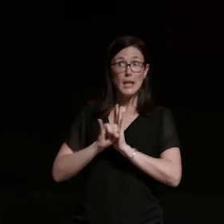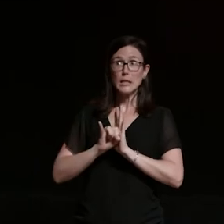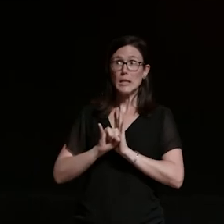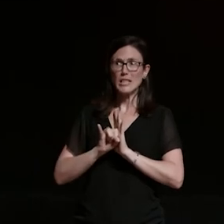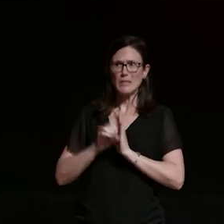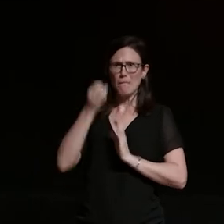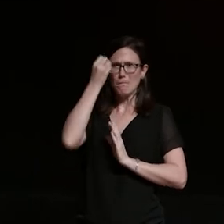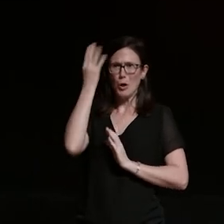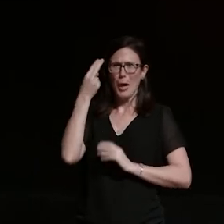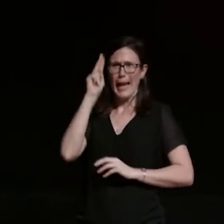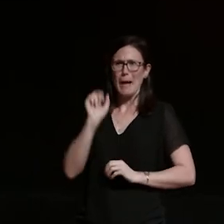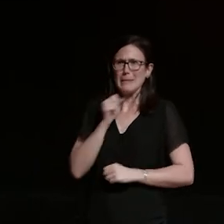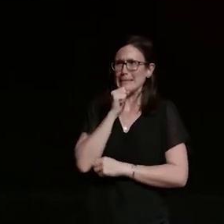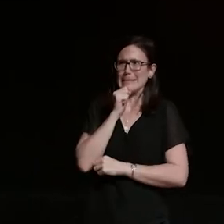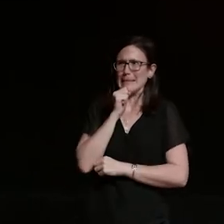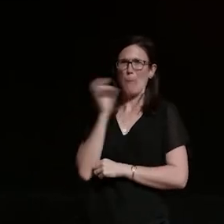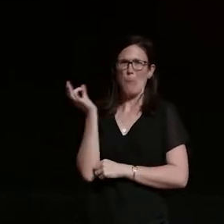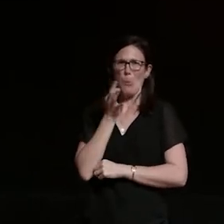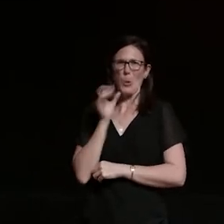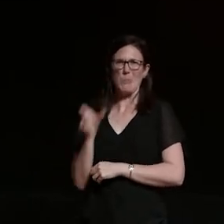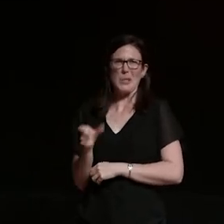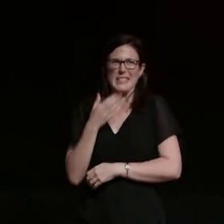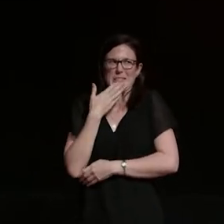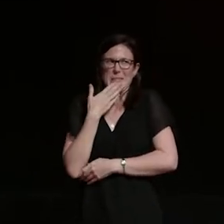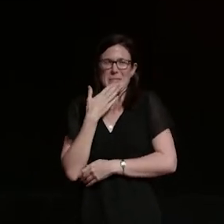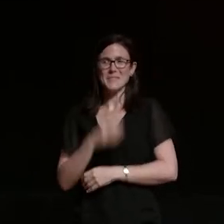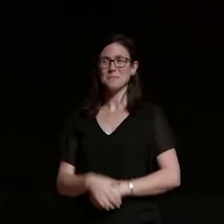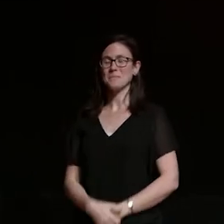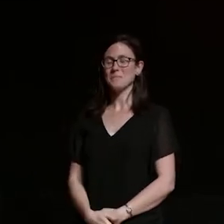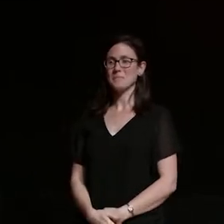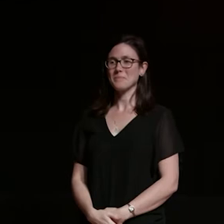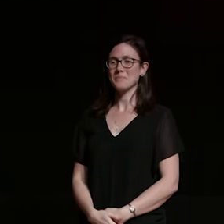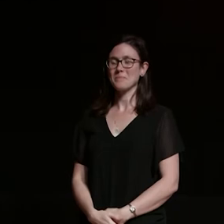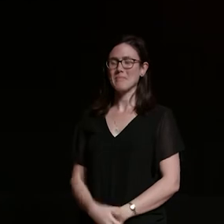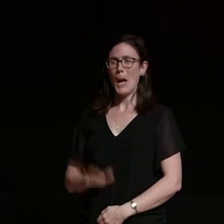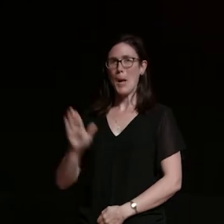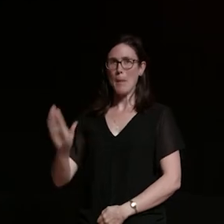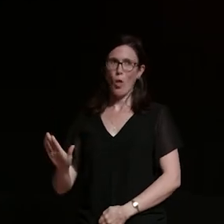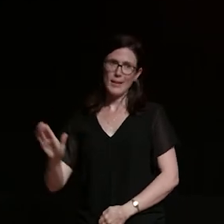she wasn't very interesting um but the poor thing she was going through all the same anxieties